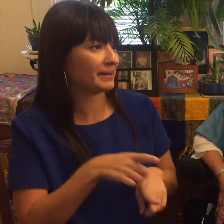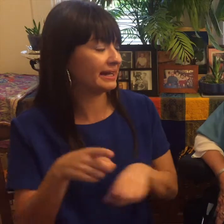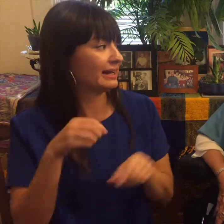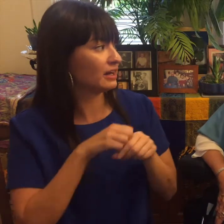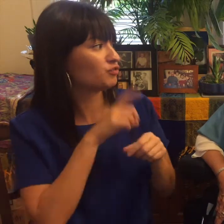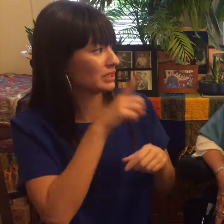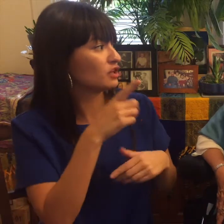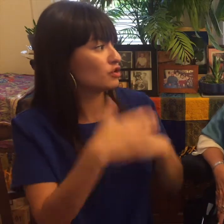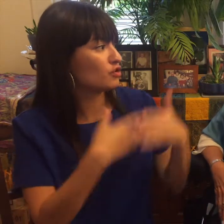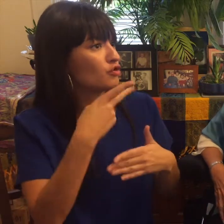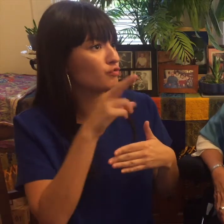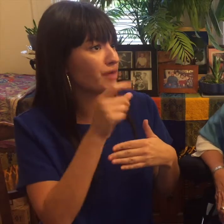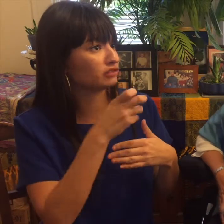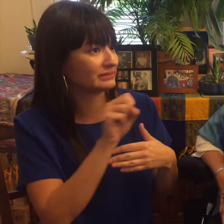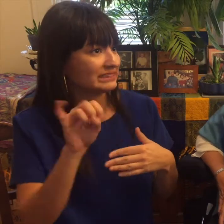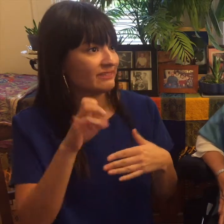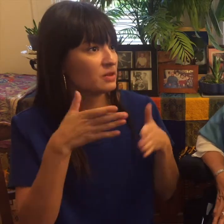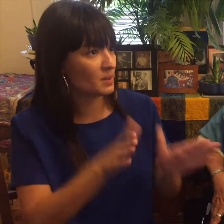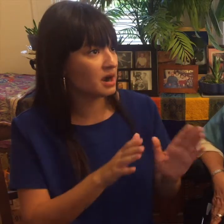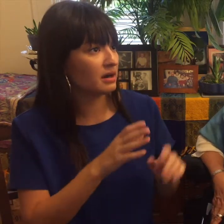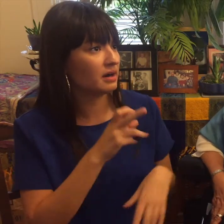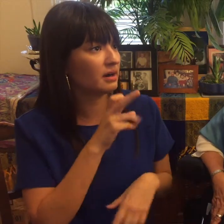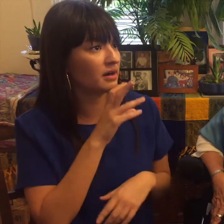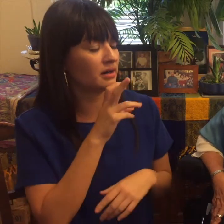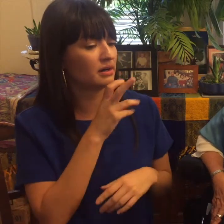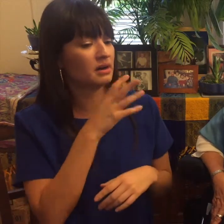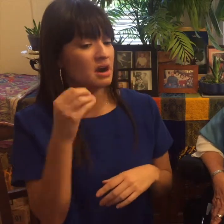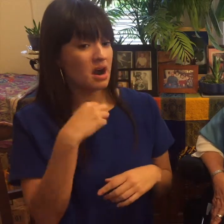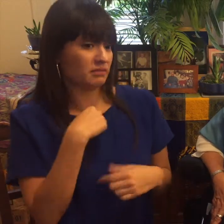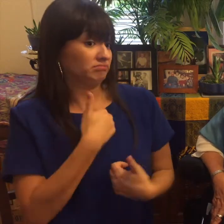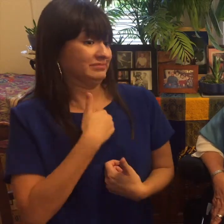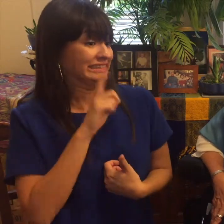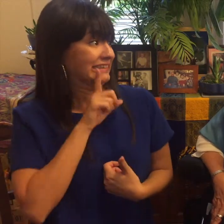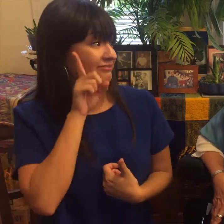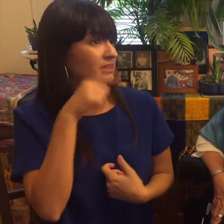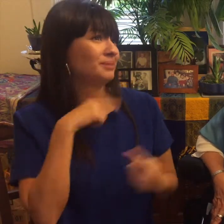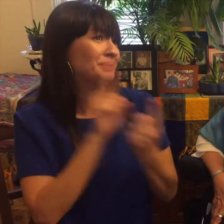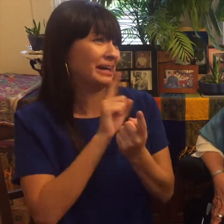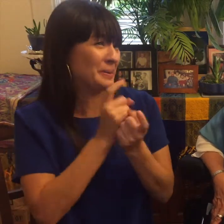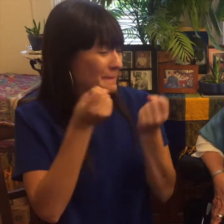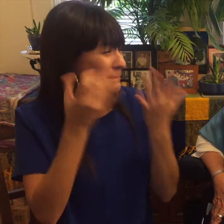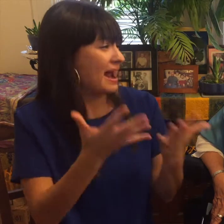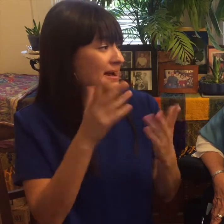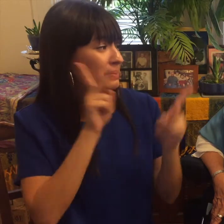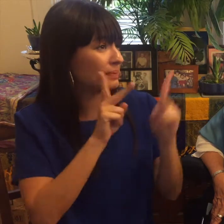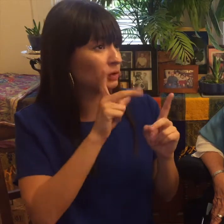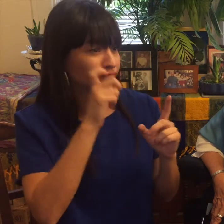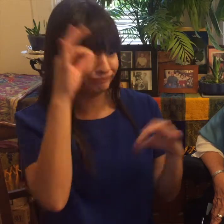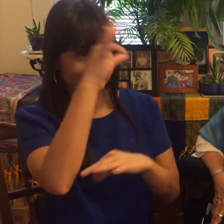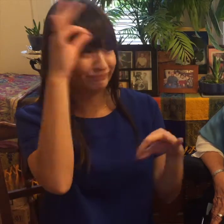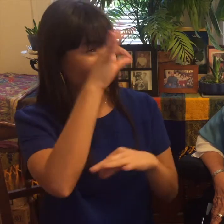changes that were happening and really a progressive way so me as a Deaf person I was